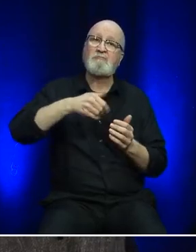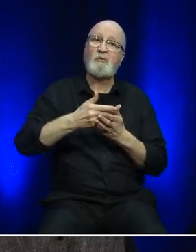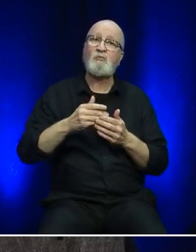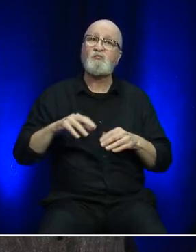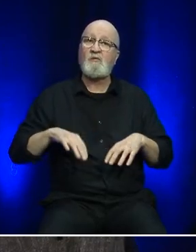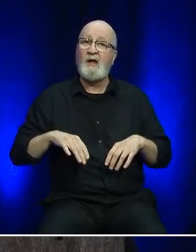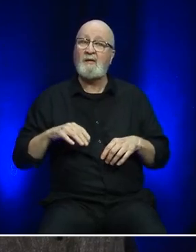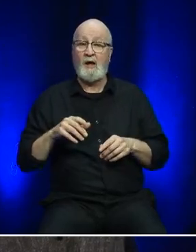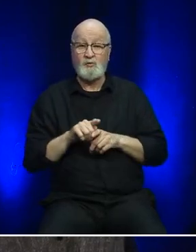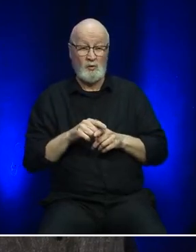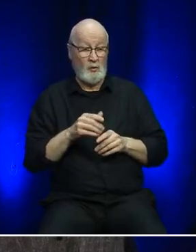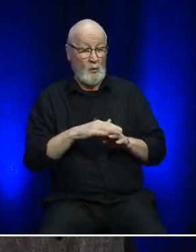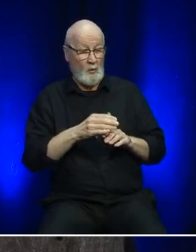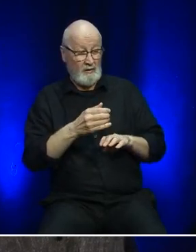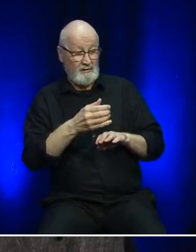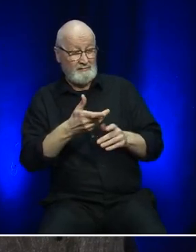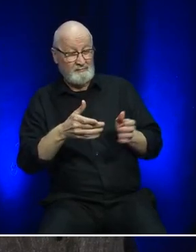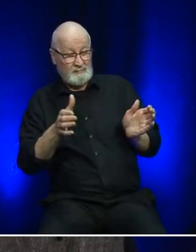including the isolated southwest coast region.